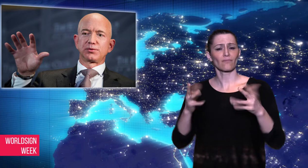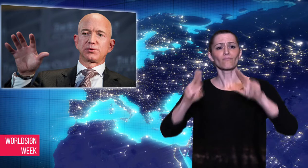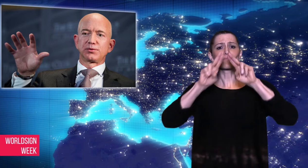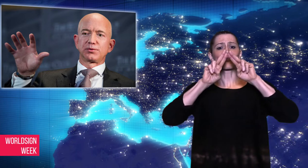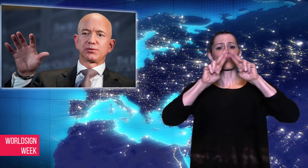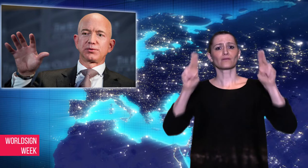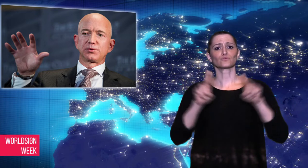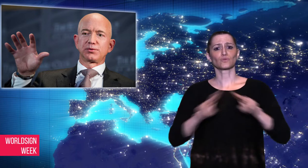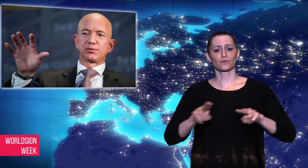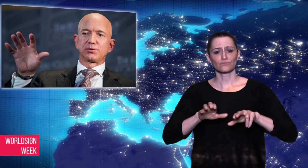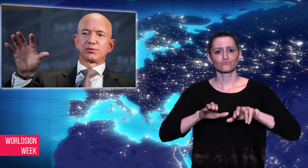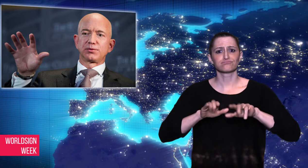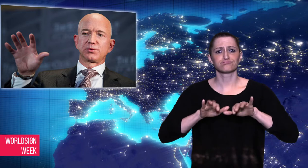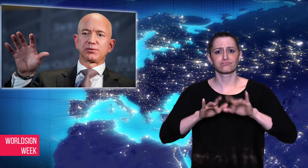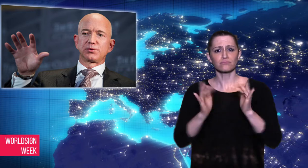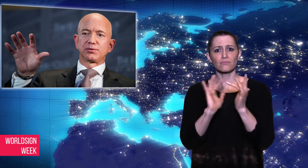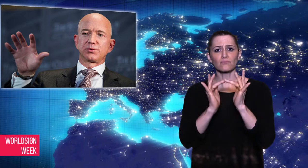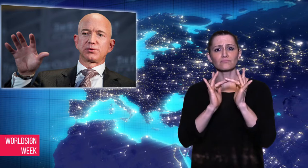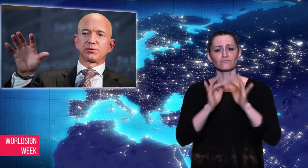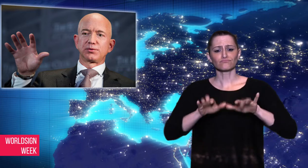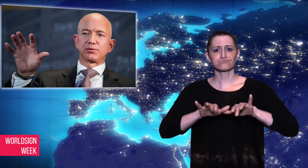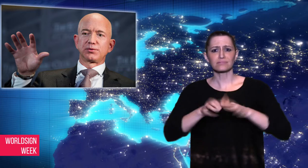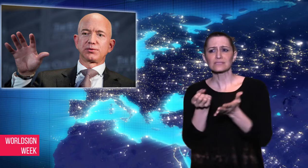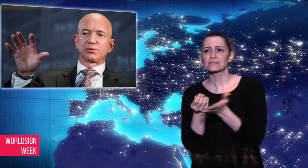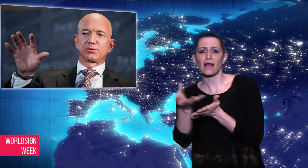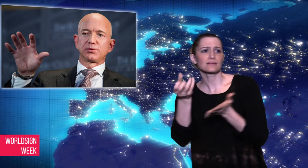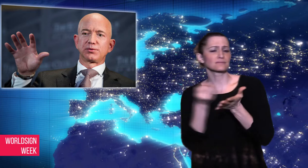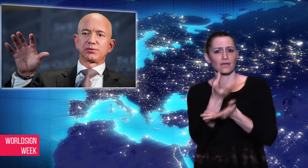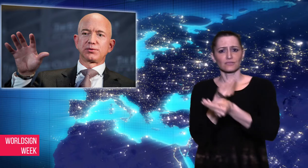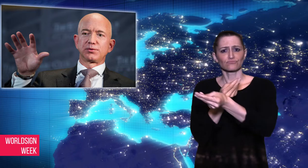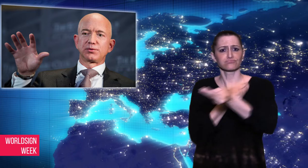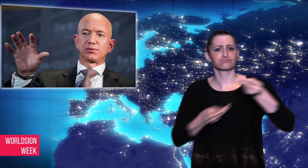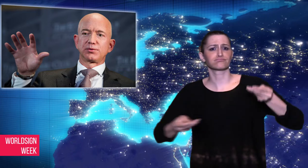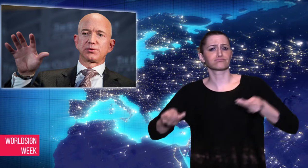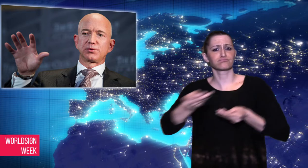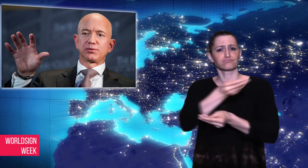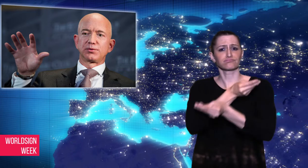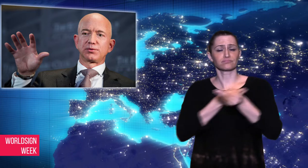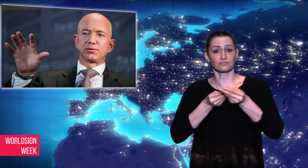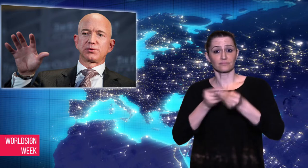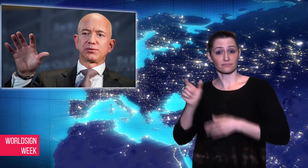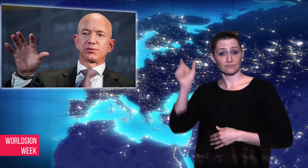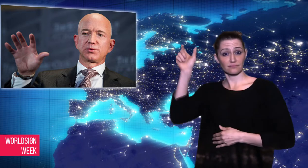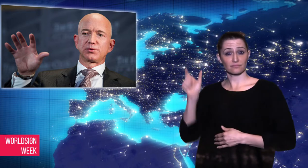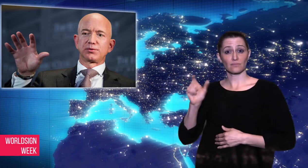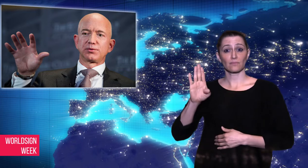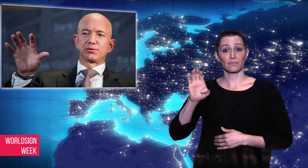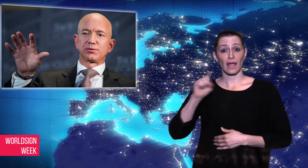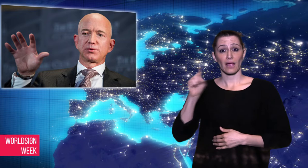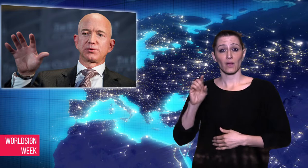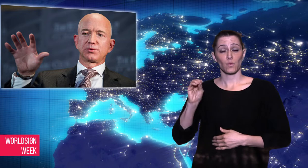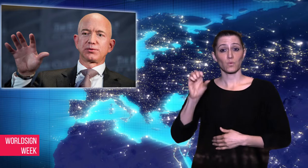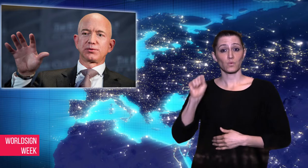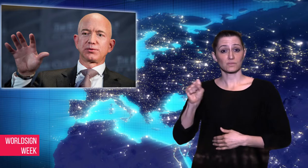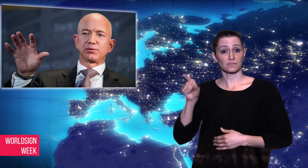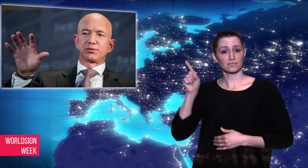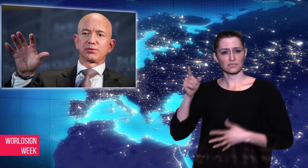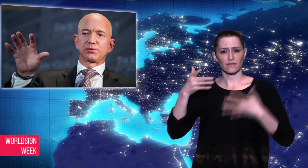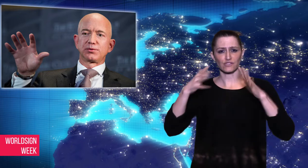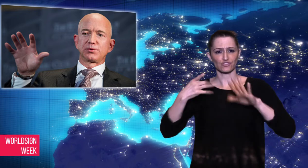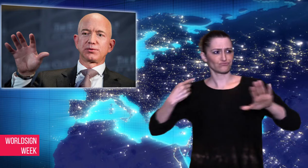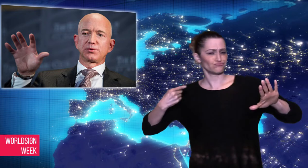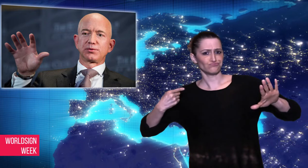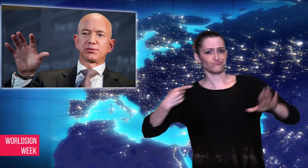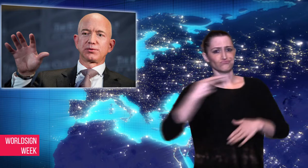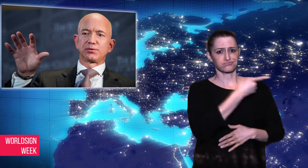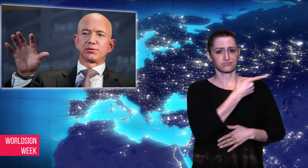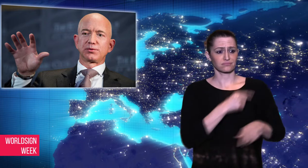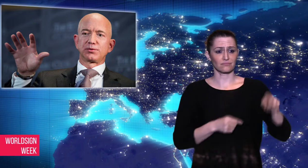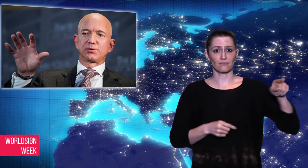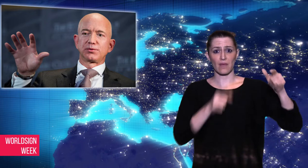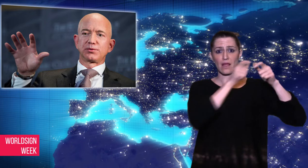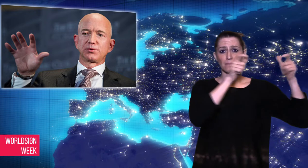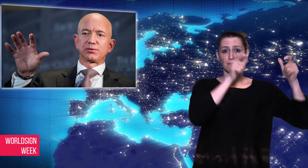international retailer of online goods, accused the